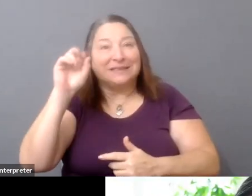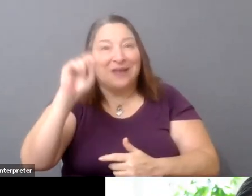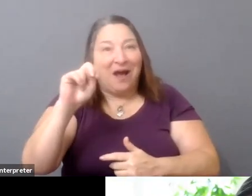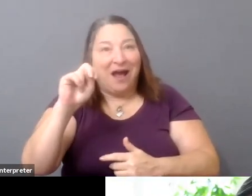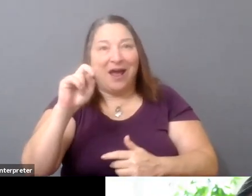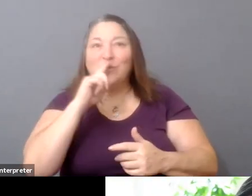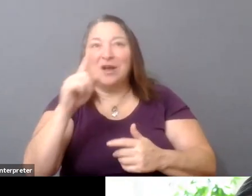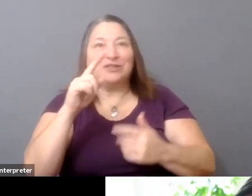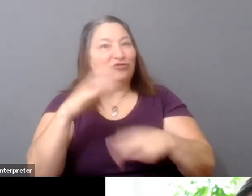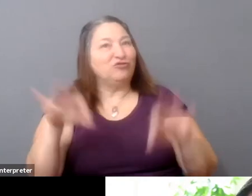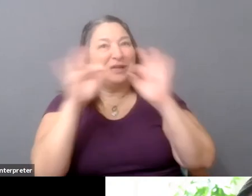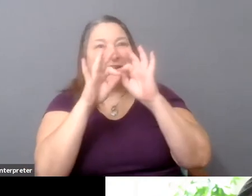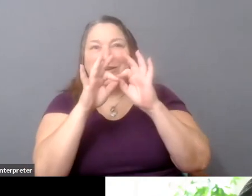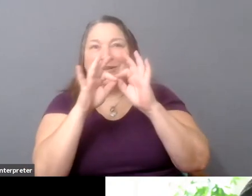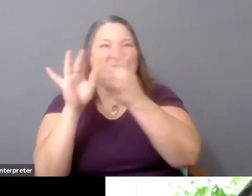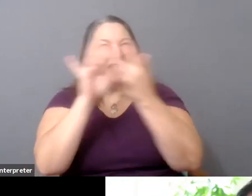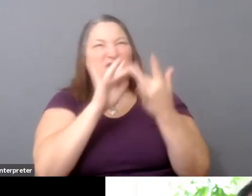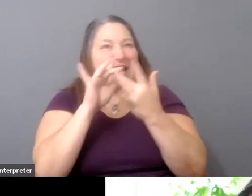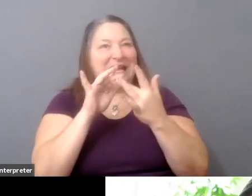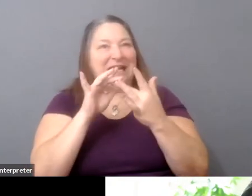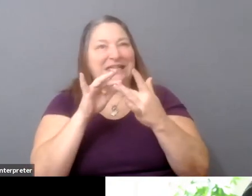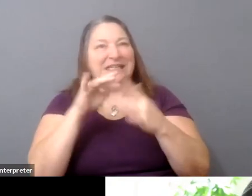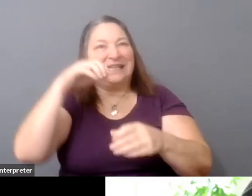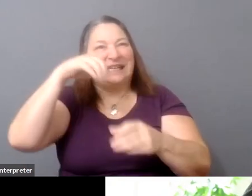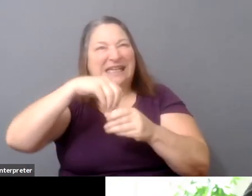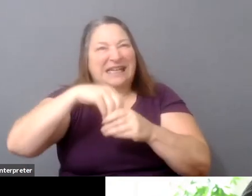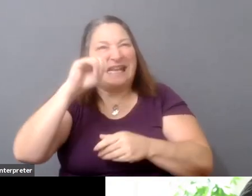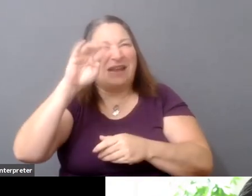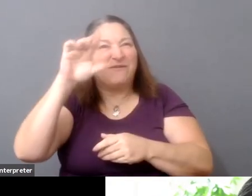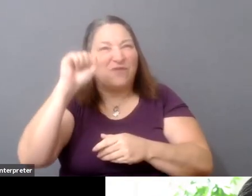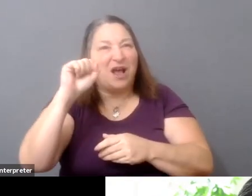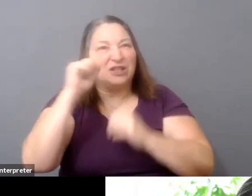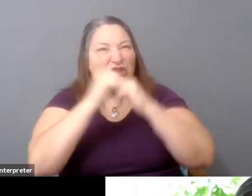Pretty much every tech company runs their software on Amazon's cloud services.